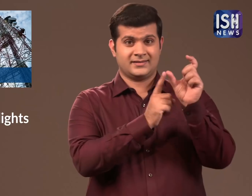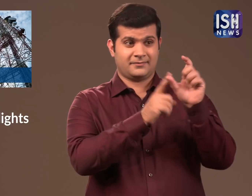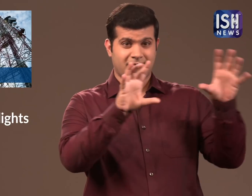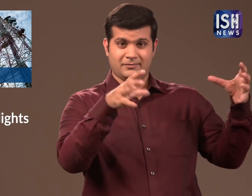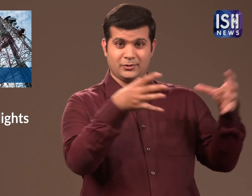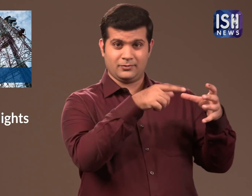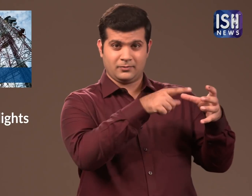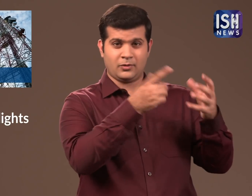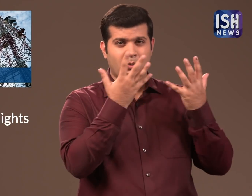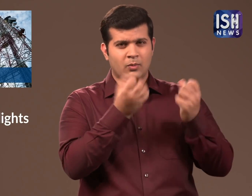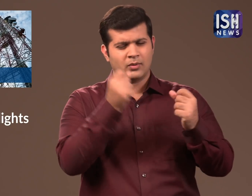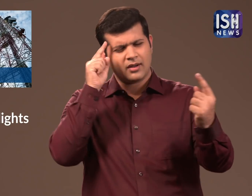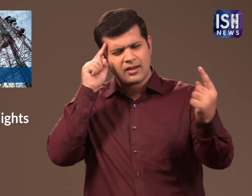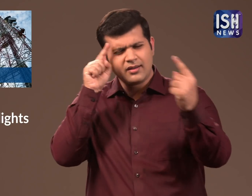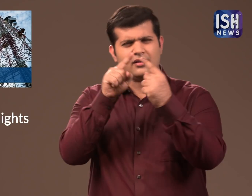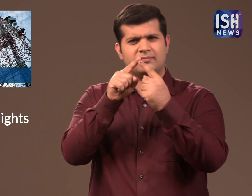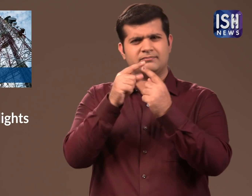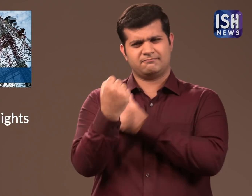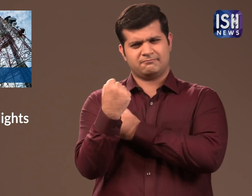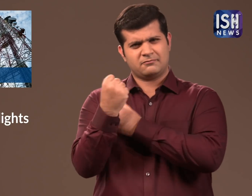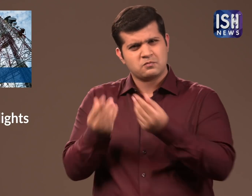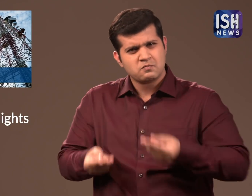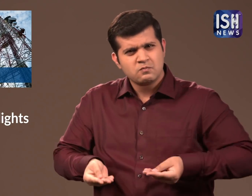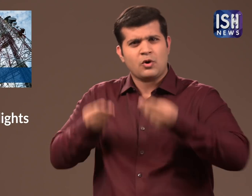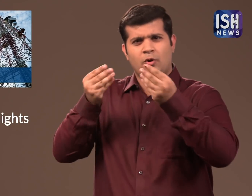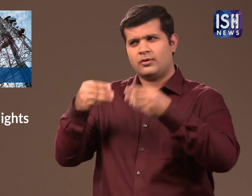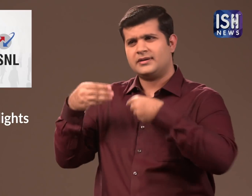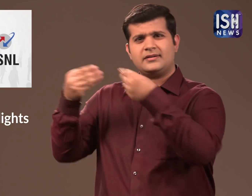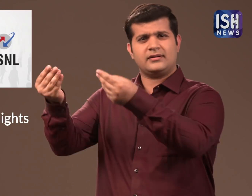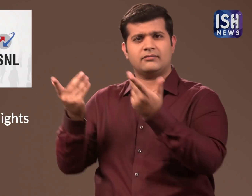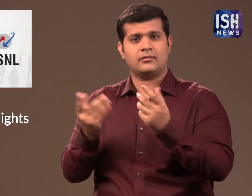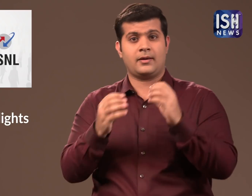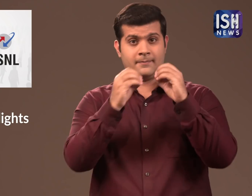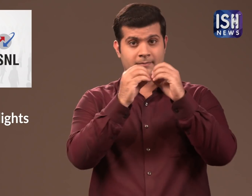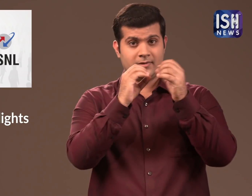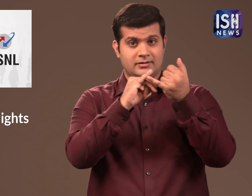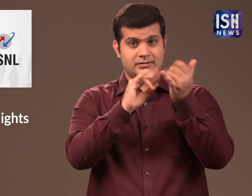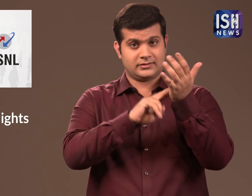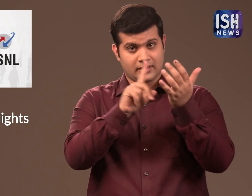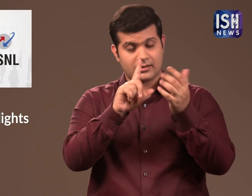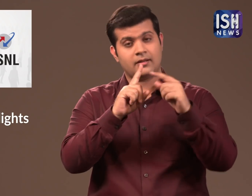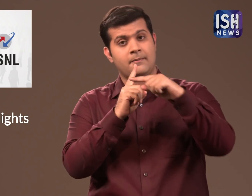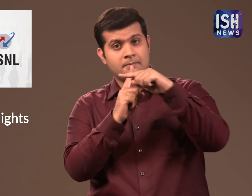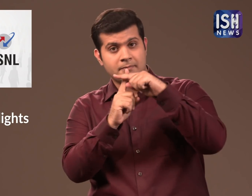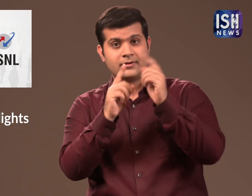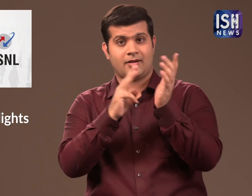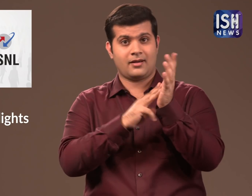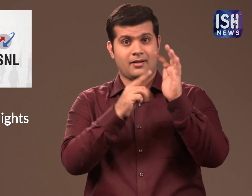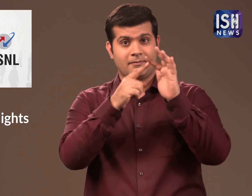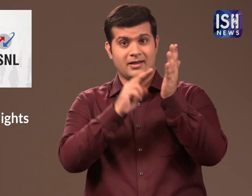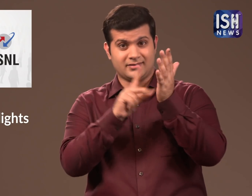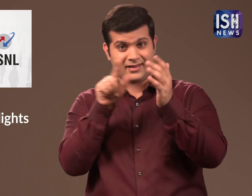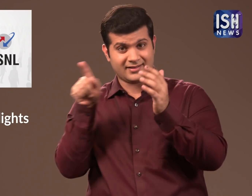The CPI(M) aims to strengthen companies like BSNL and MTNL